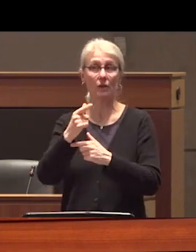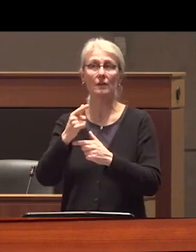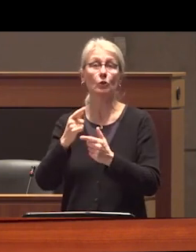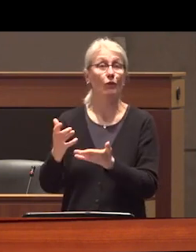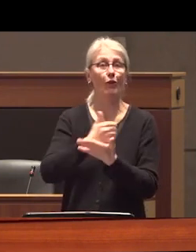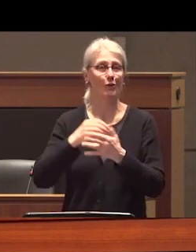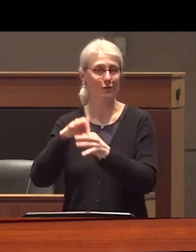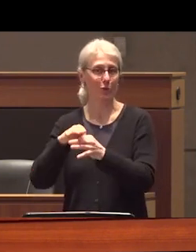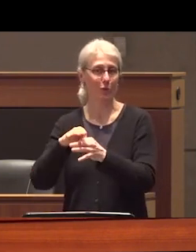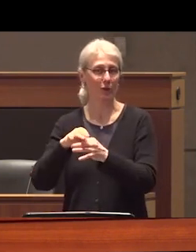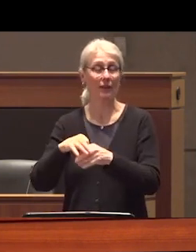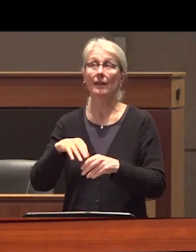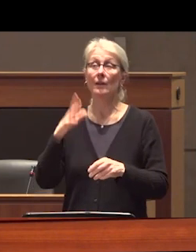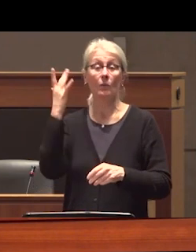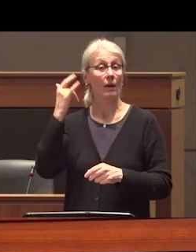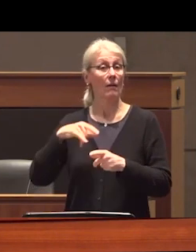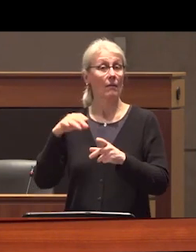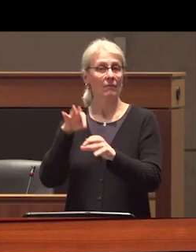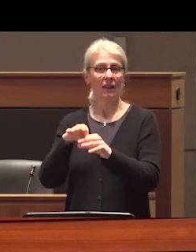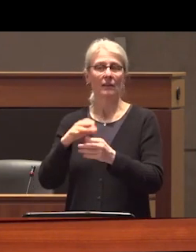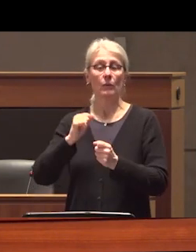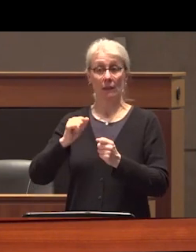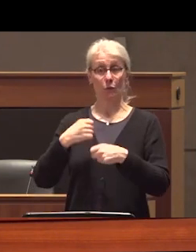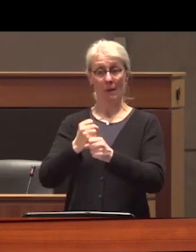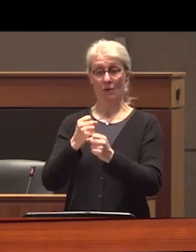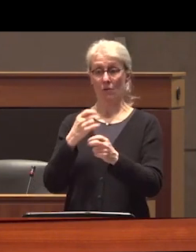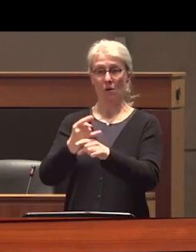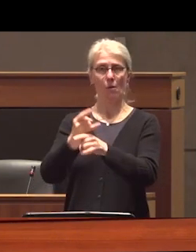was that a lack of regulations on manufacturing alcohol was making it more dangerous for people